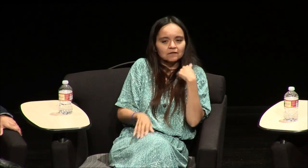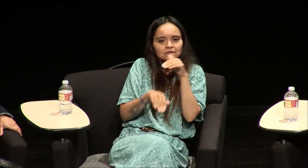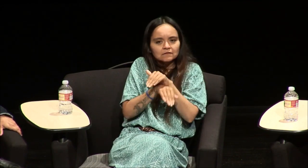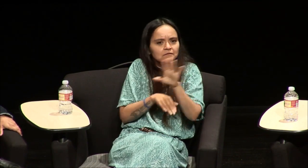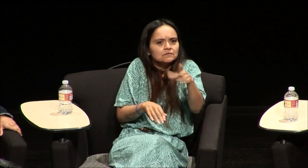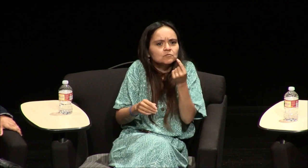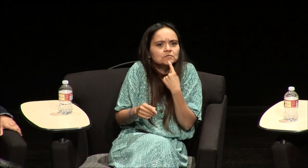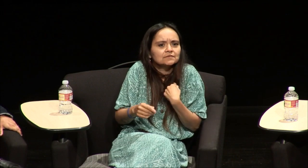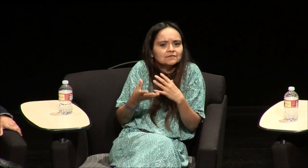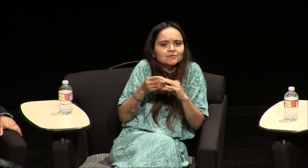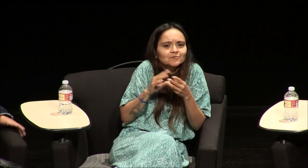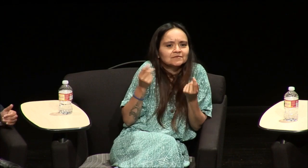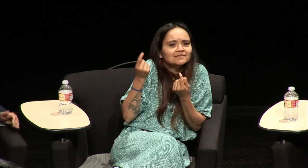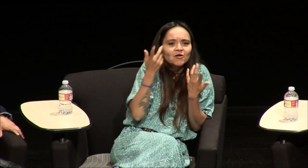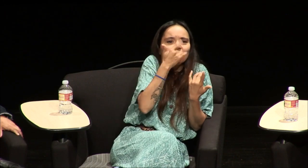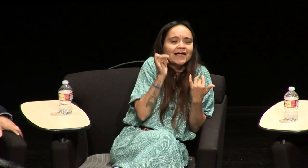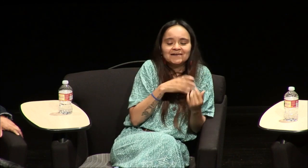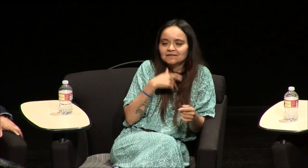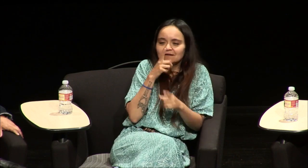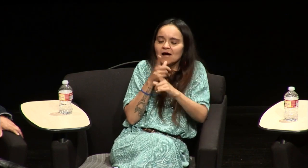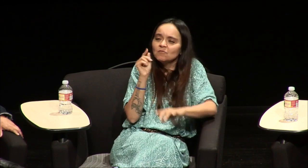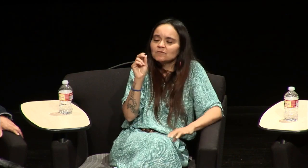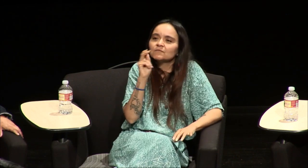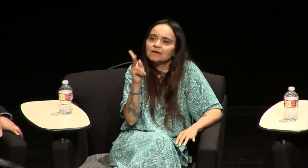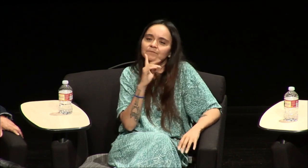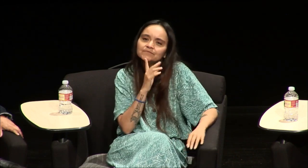the story and at night I'd be like tell me what happened with tell me the gossip